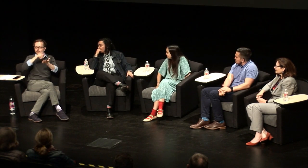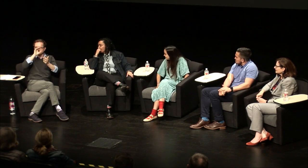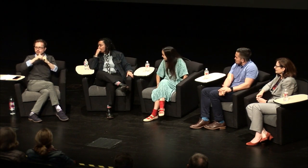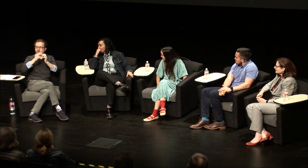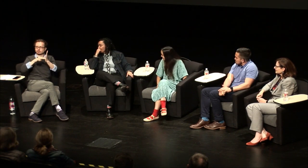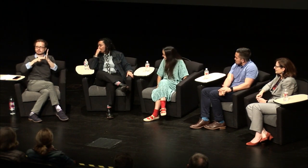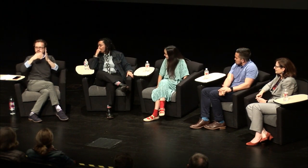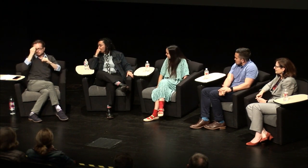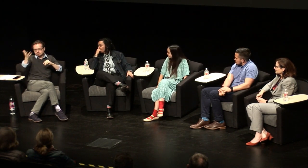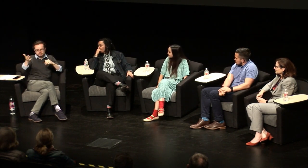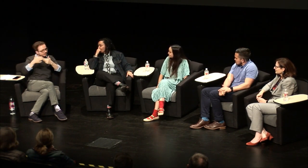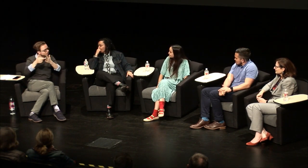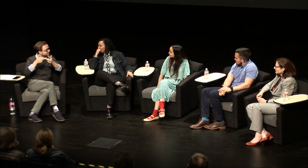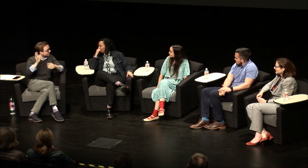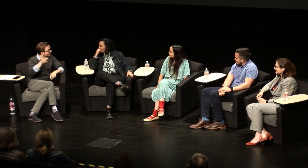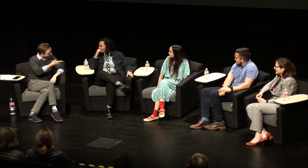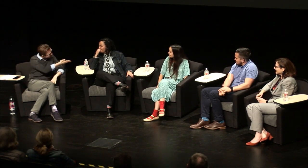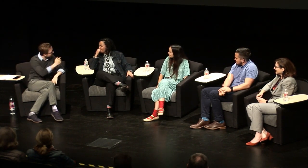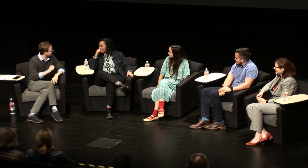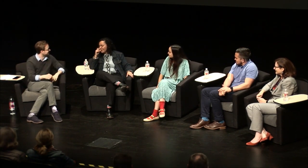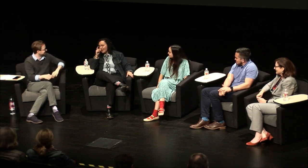tonight but she's working. [Wink:] and I never did learn how to read just to catch you up